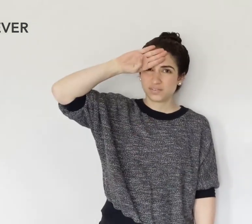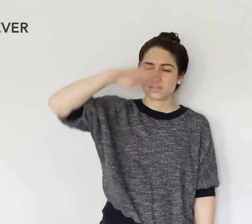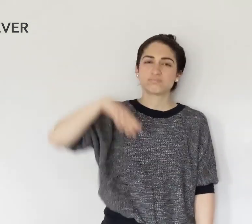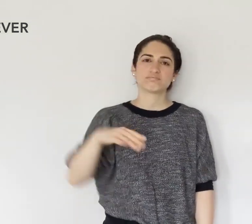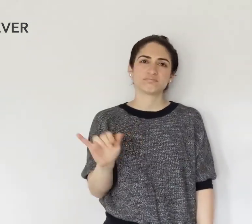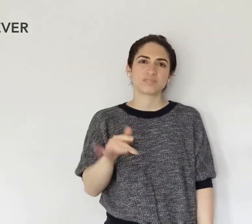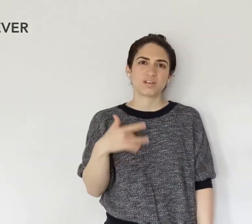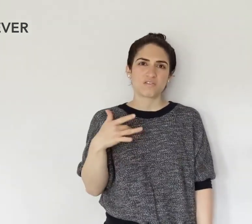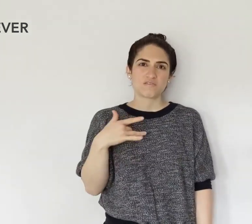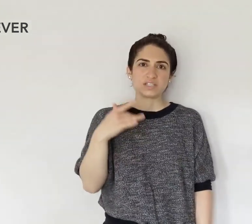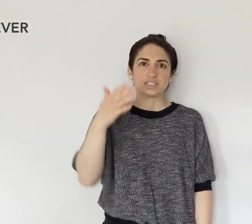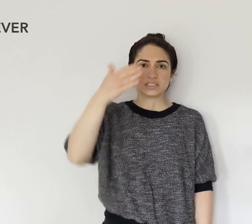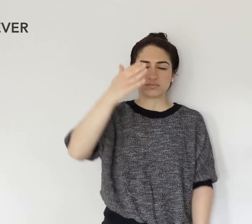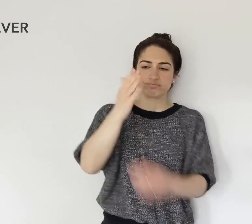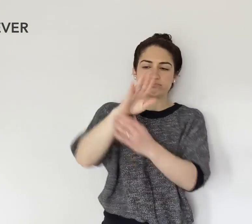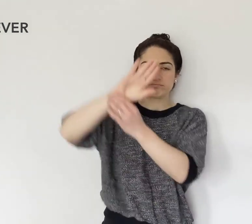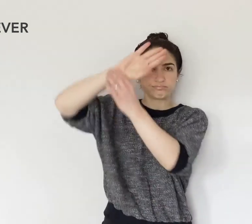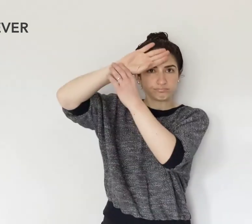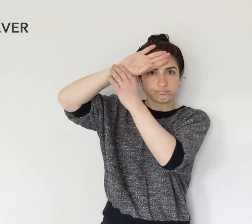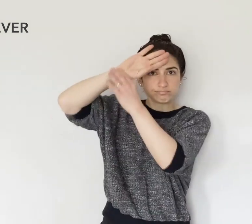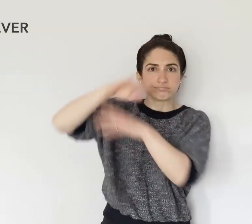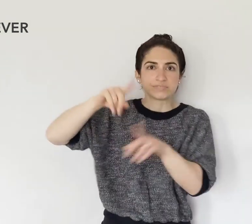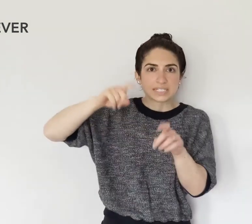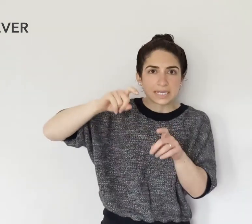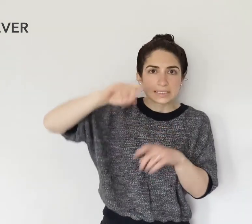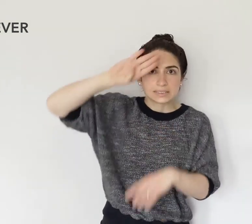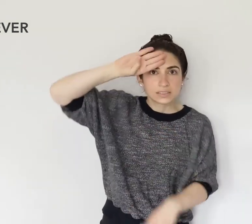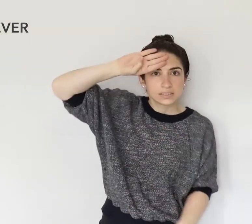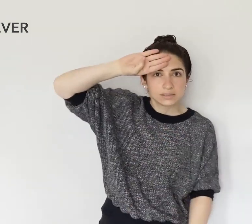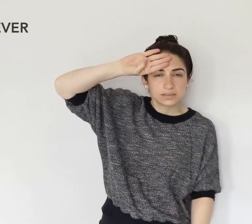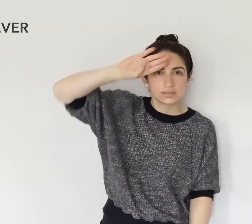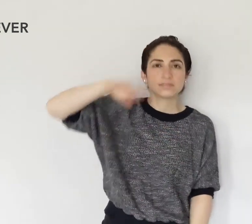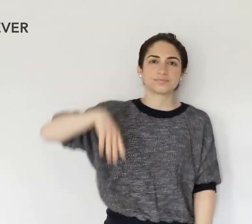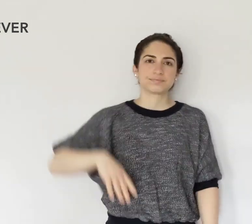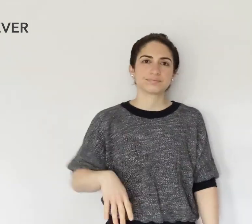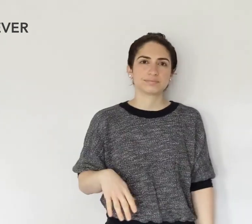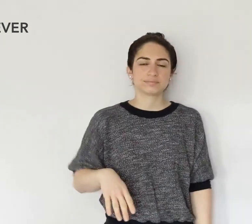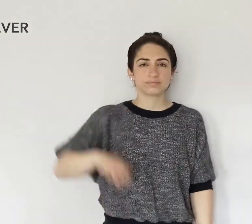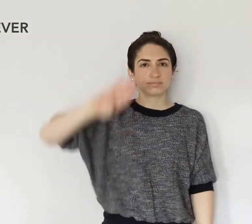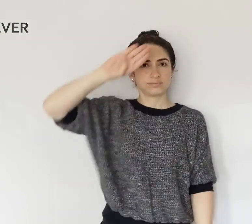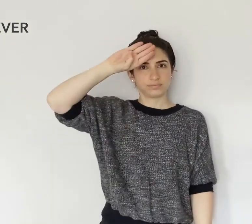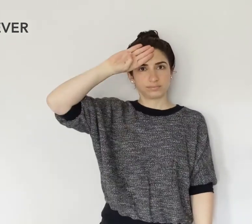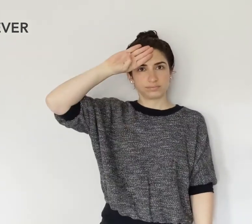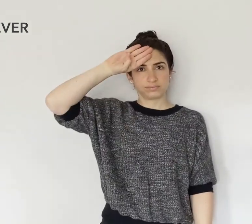It's like you're feeling someone's forehead to test if they are hot.